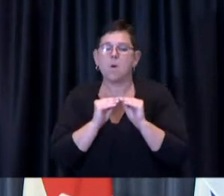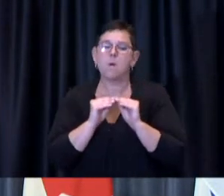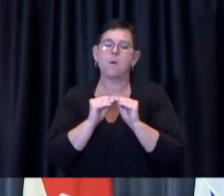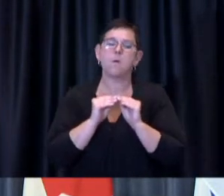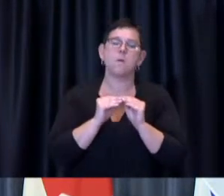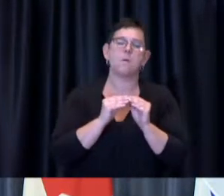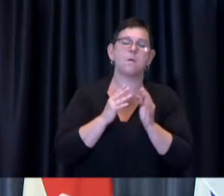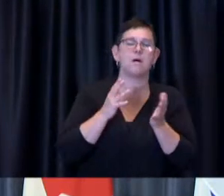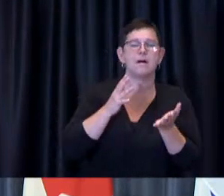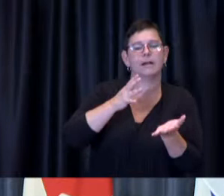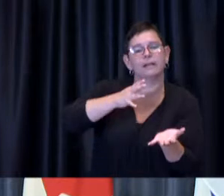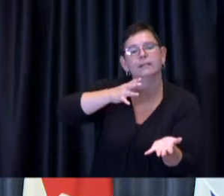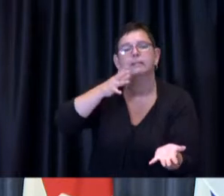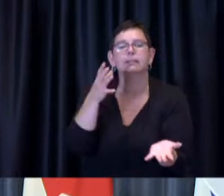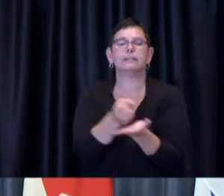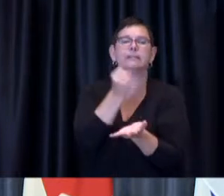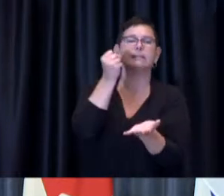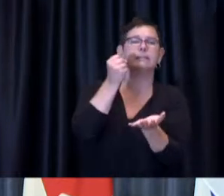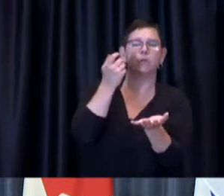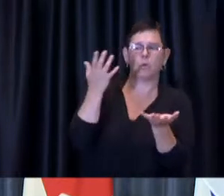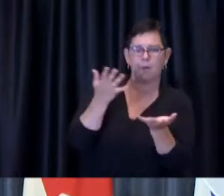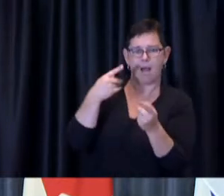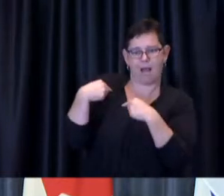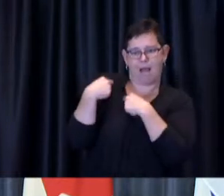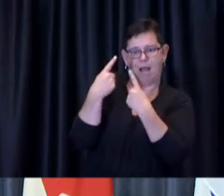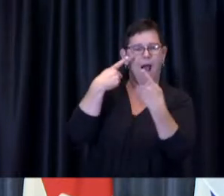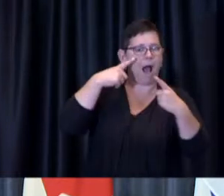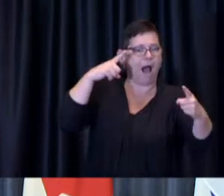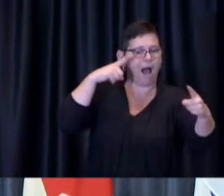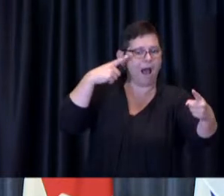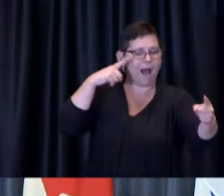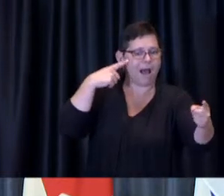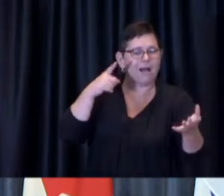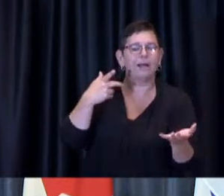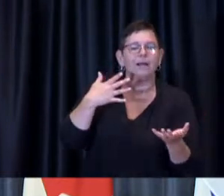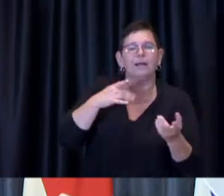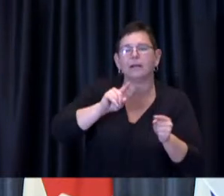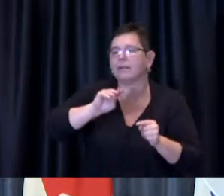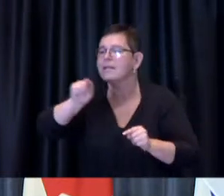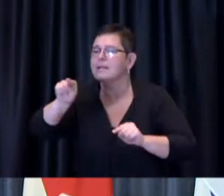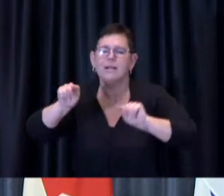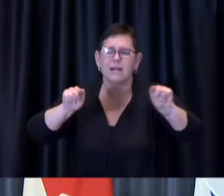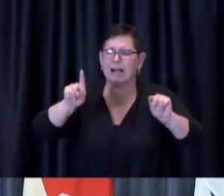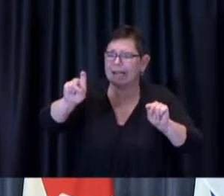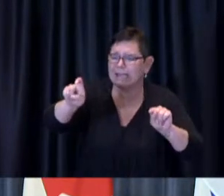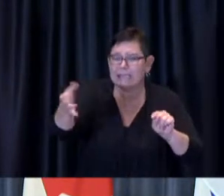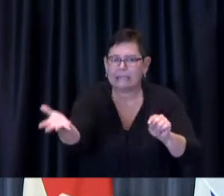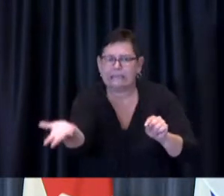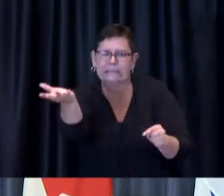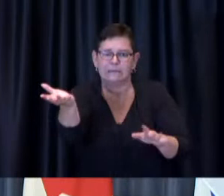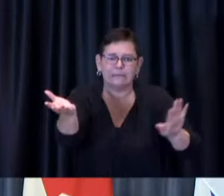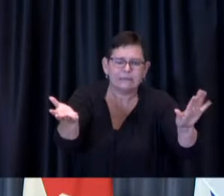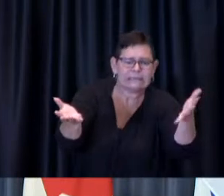and redeploying resources to increase our hyper-local mobile clinic opportunities